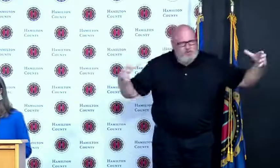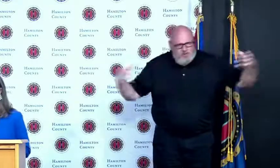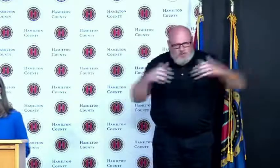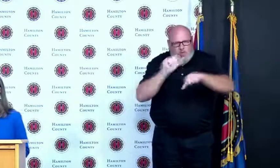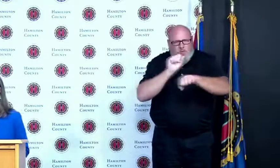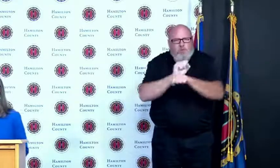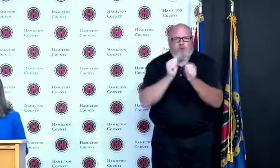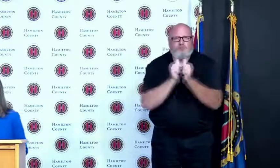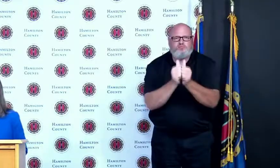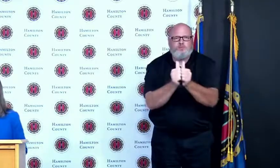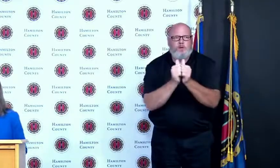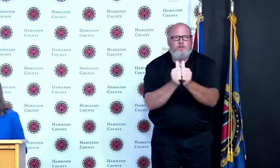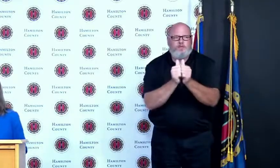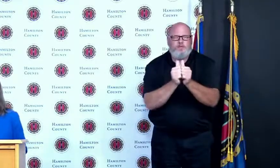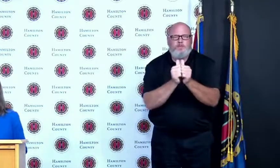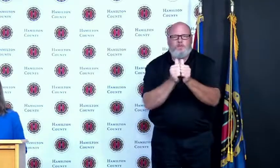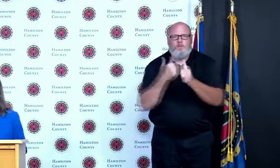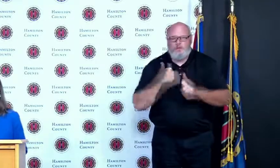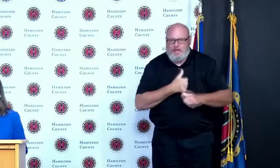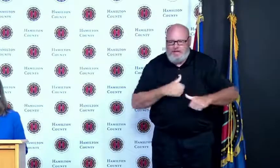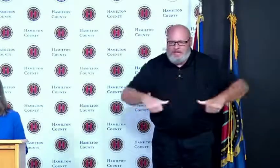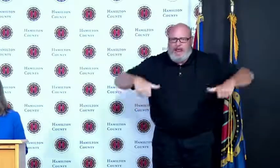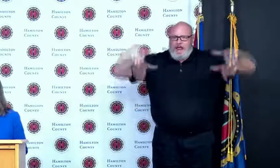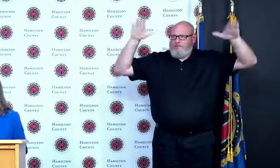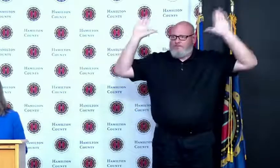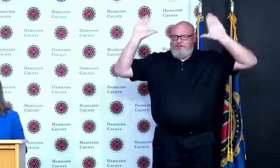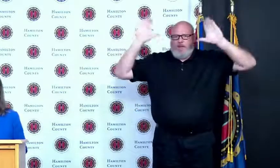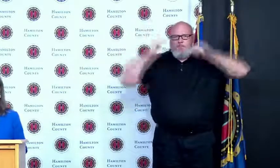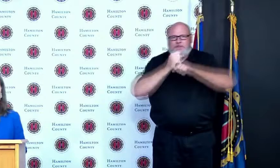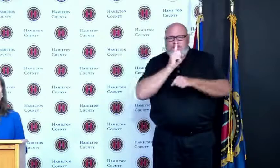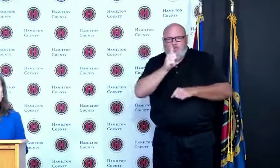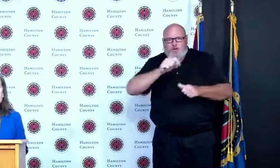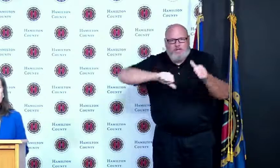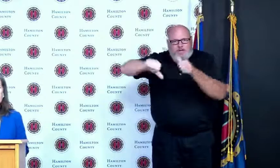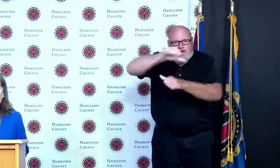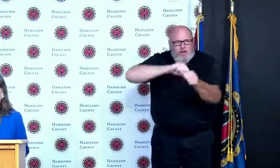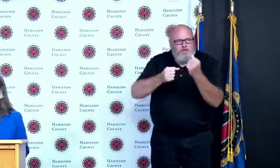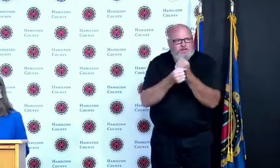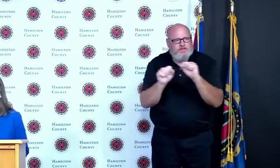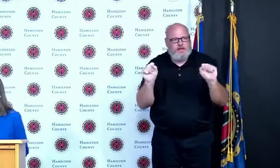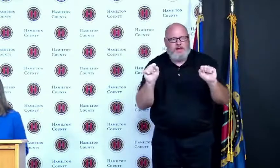to lend perspective to the situation on the ground I'm going to list out some of those partners